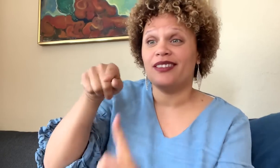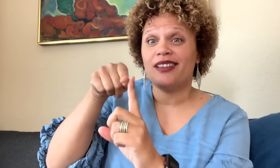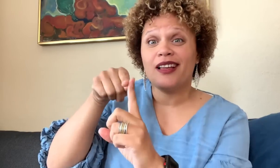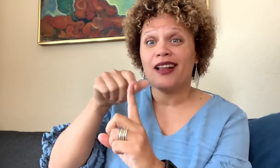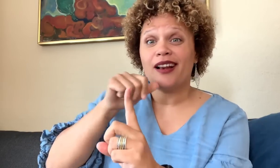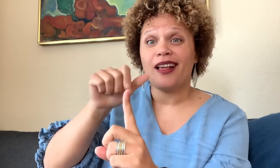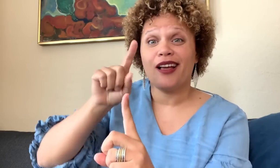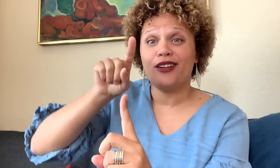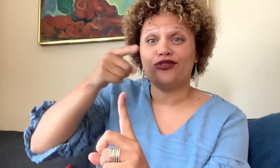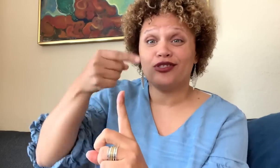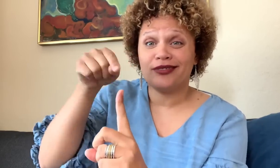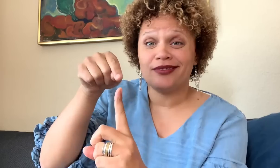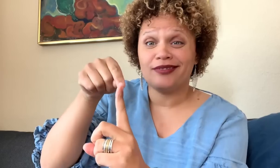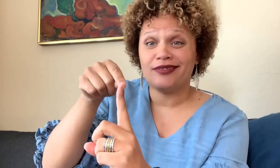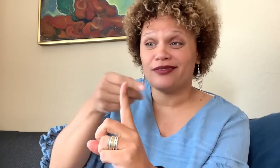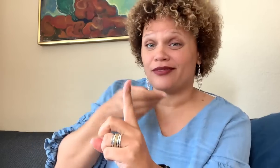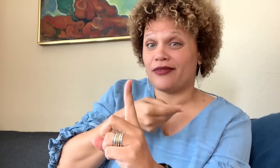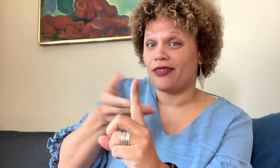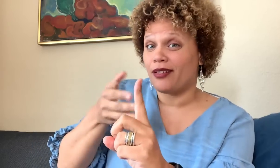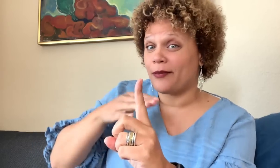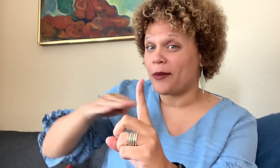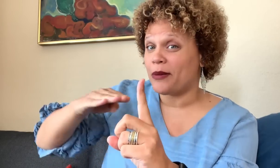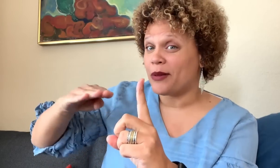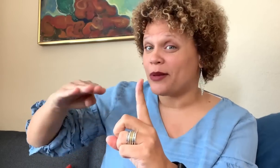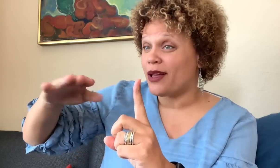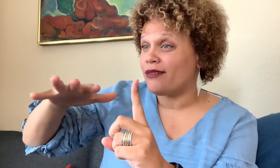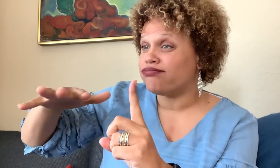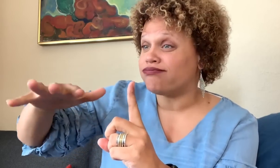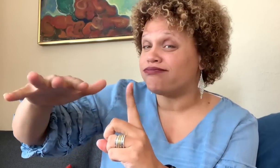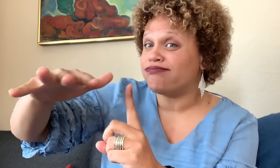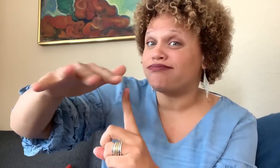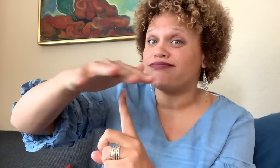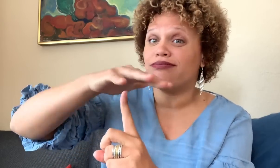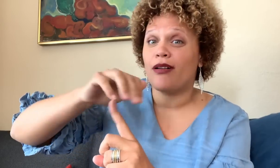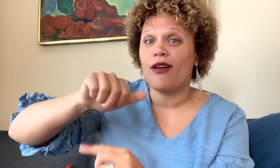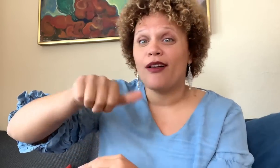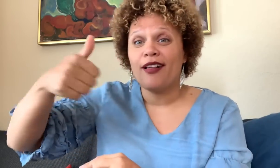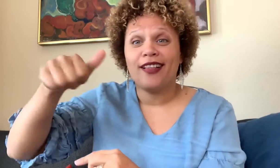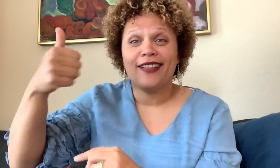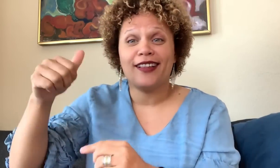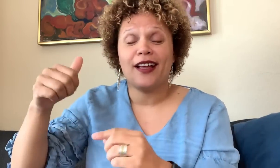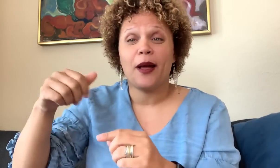did hurt a person of color. Not only is that person harmed, but those comments